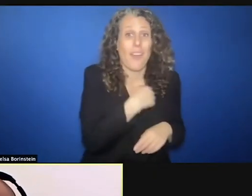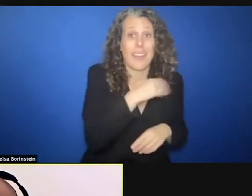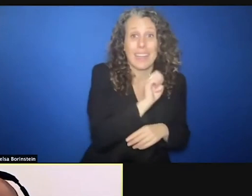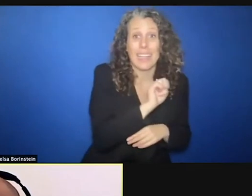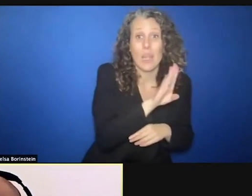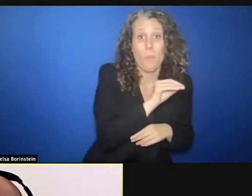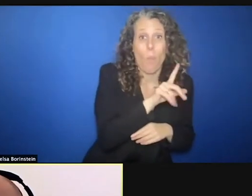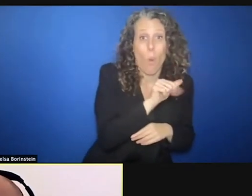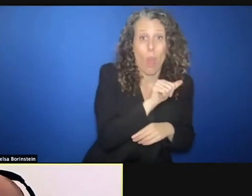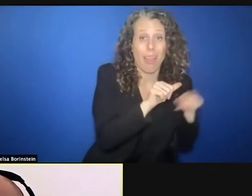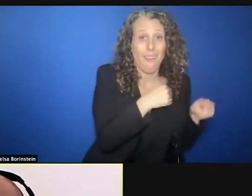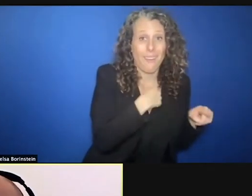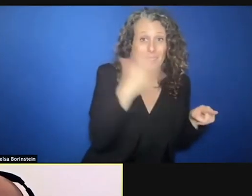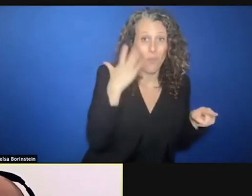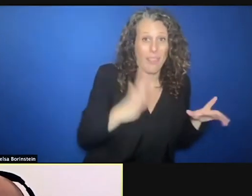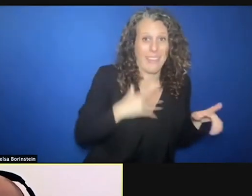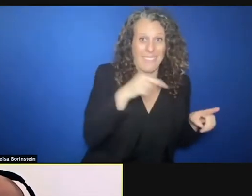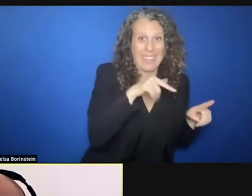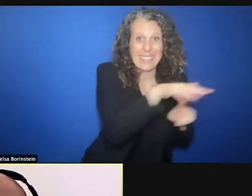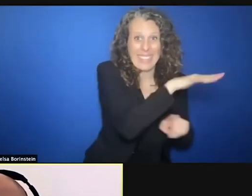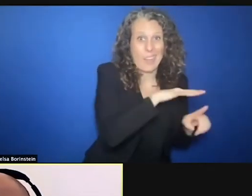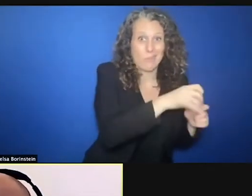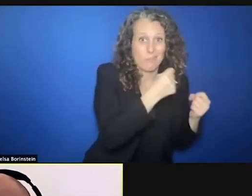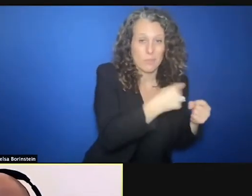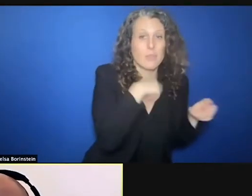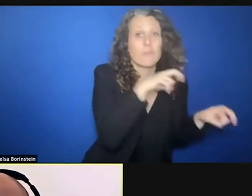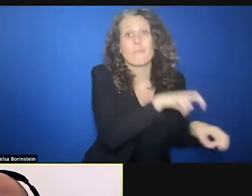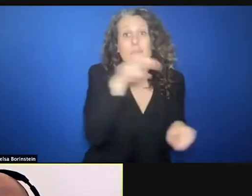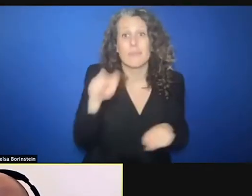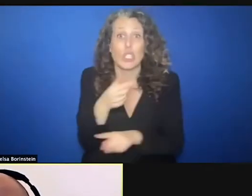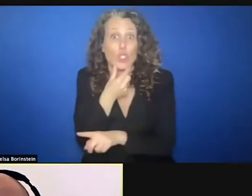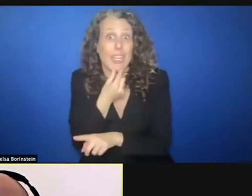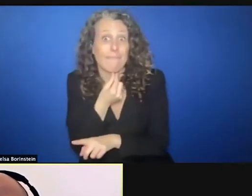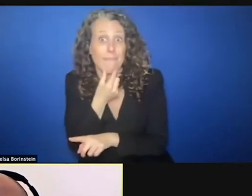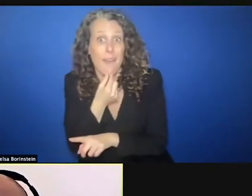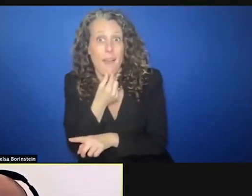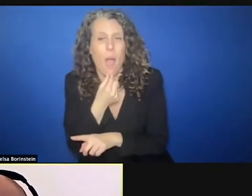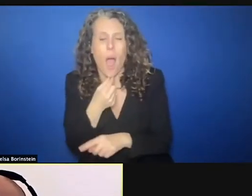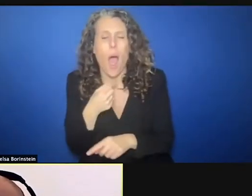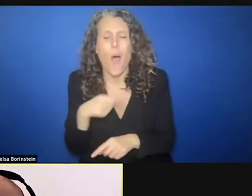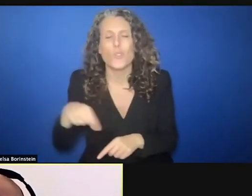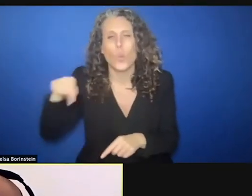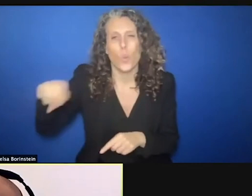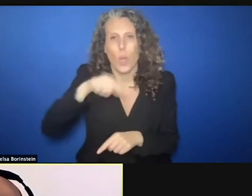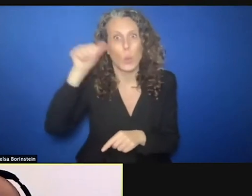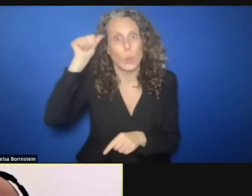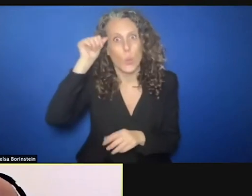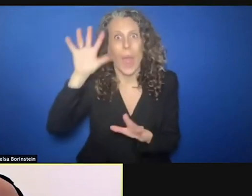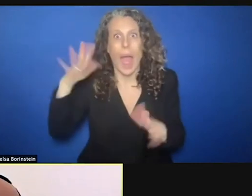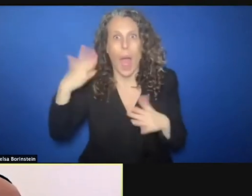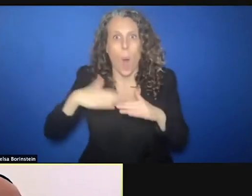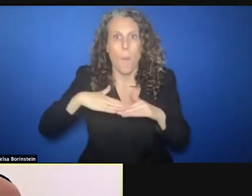so we kind of now how to react to something where we need to do more safety. Because I heard